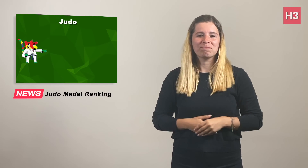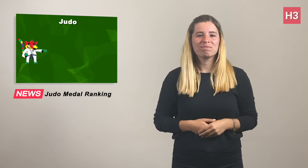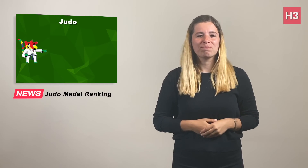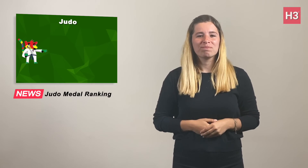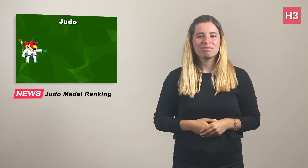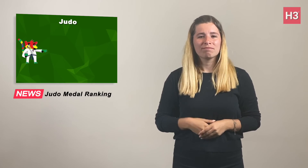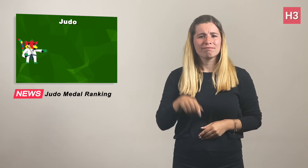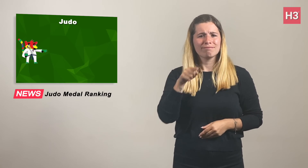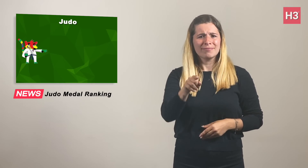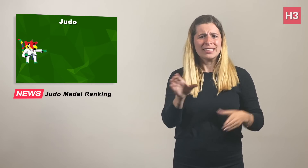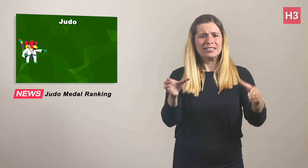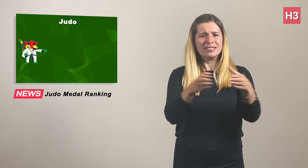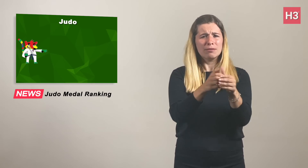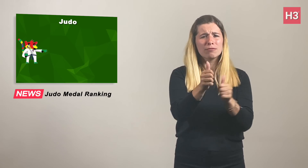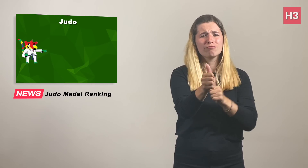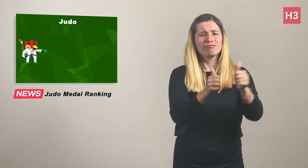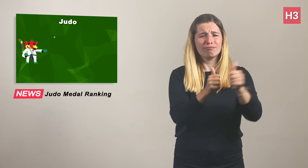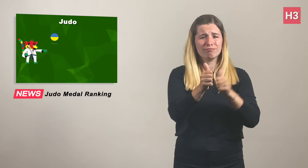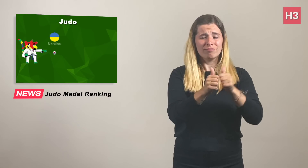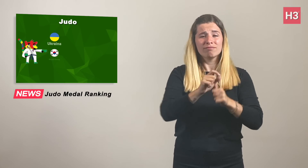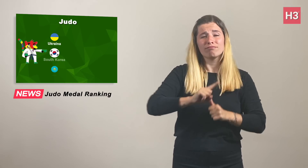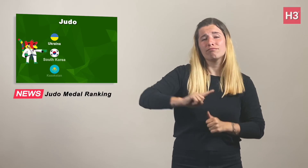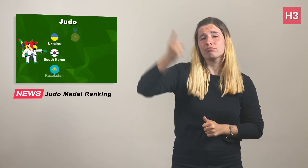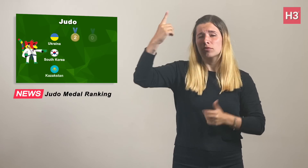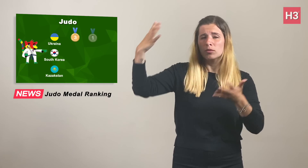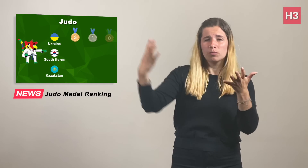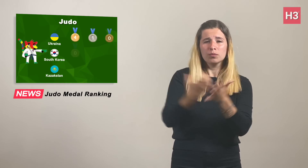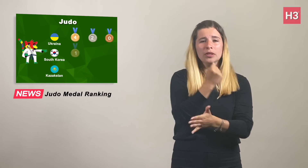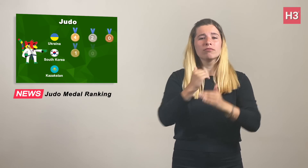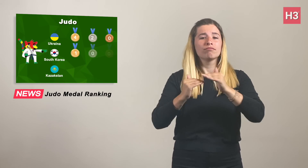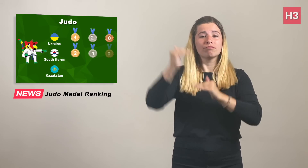In the team competitions,